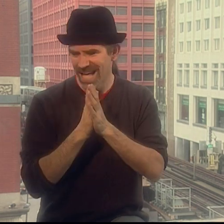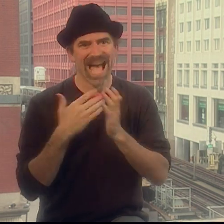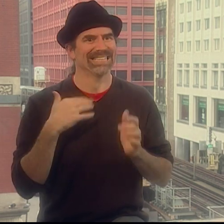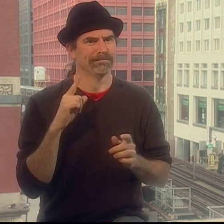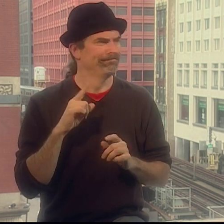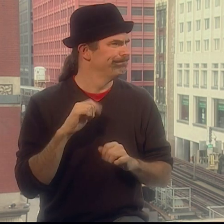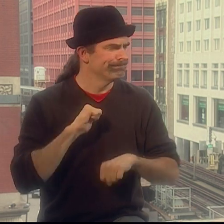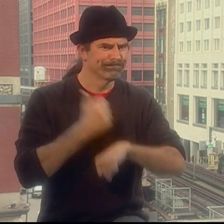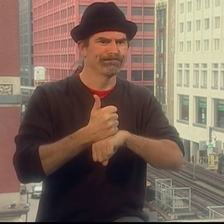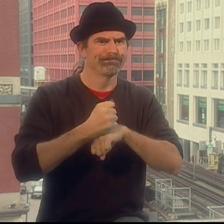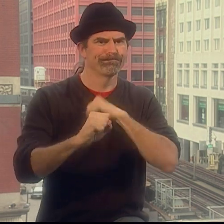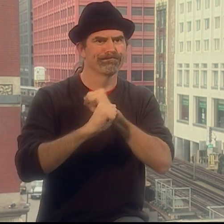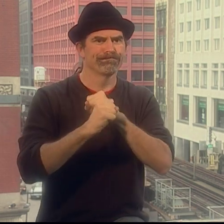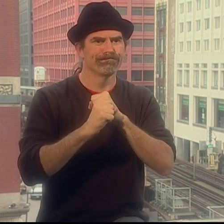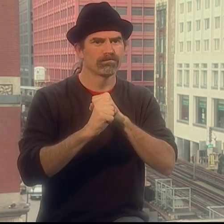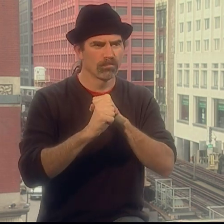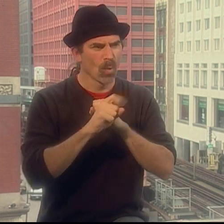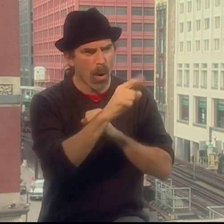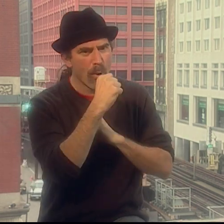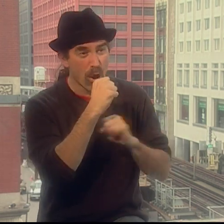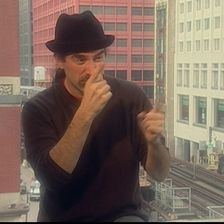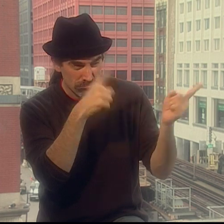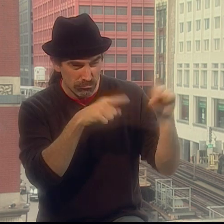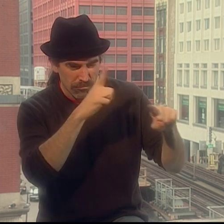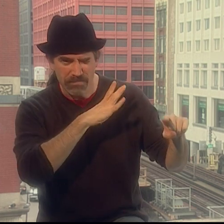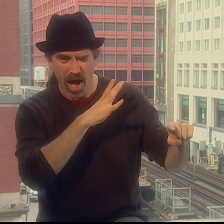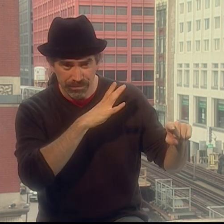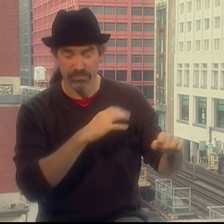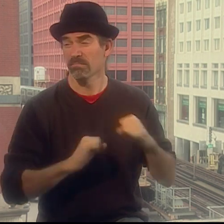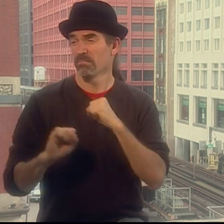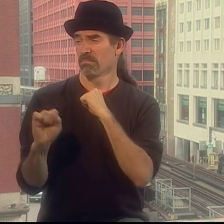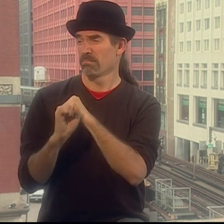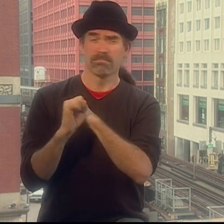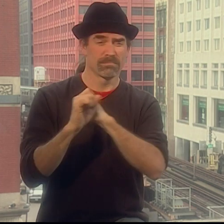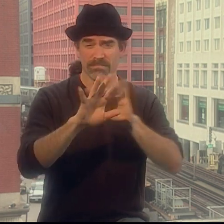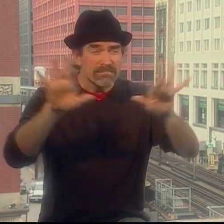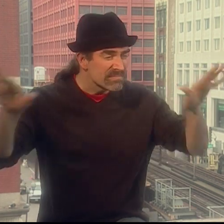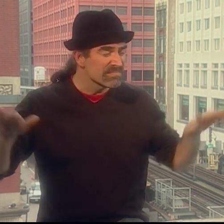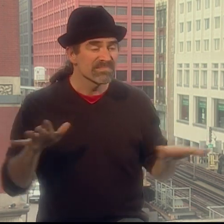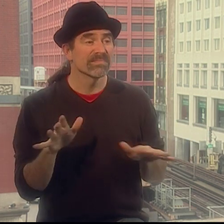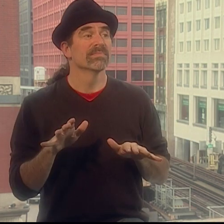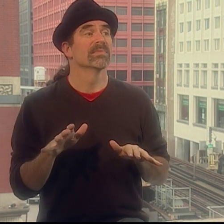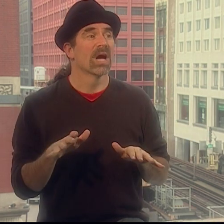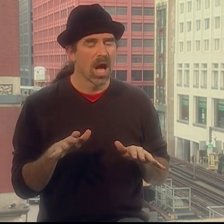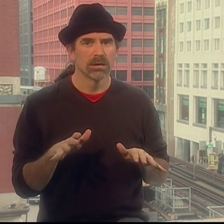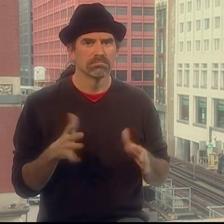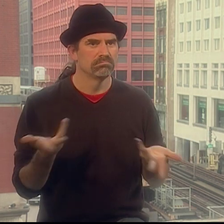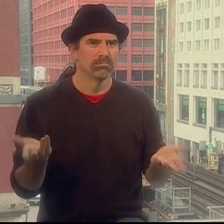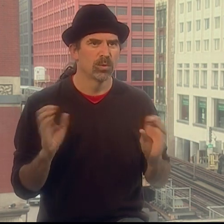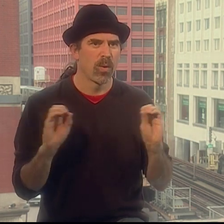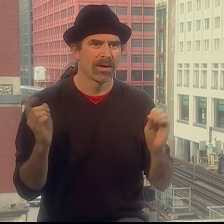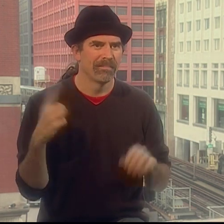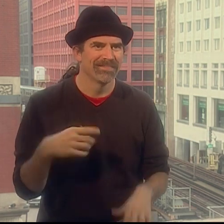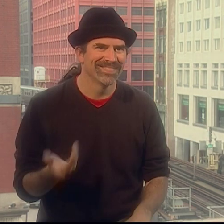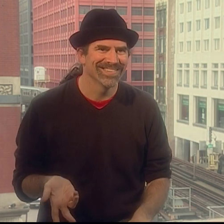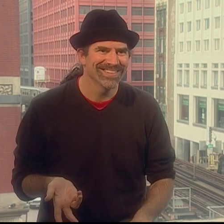So, I started advertising. There was a bar that agreed to let us use their stage. So, I got some advertisements around and...